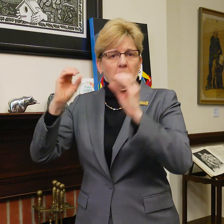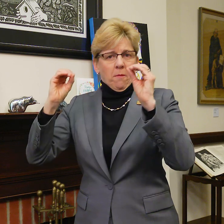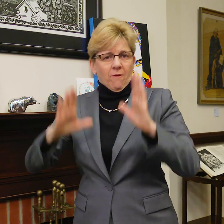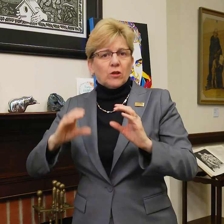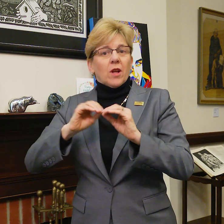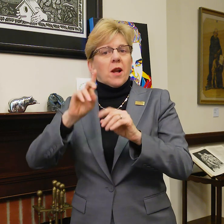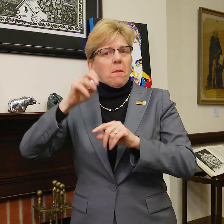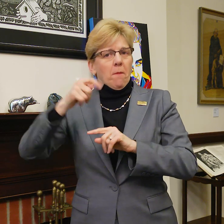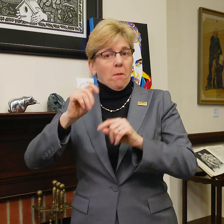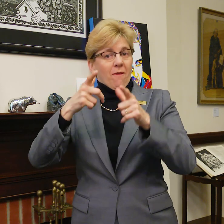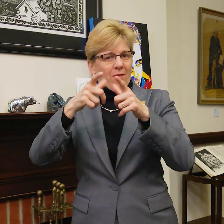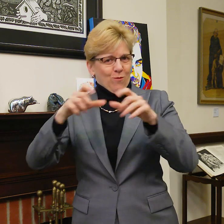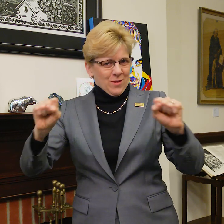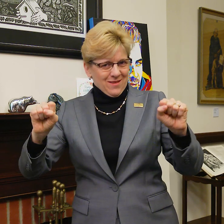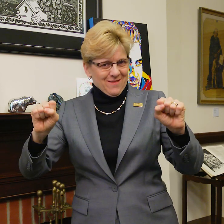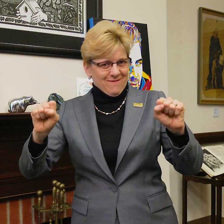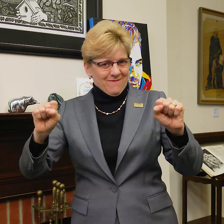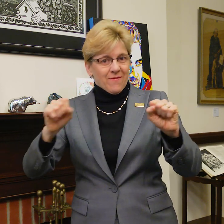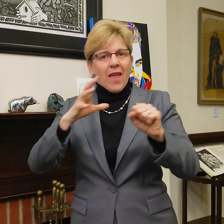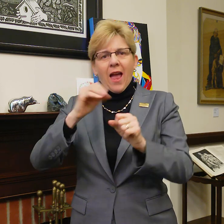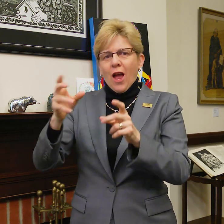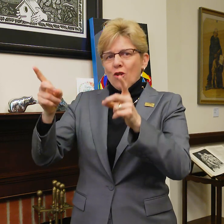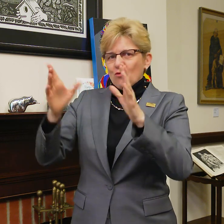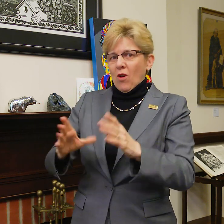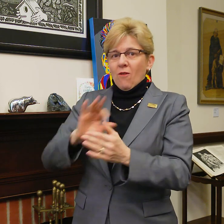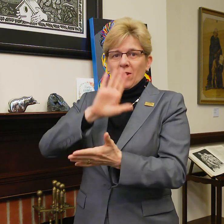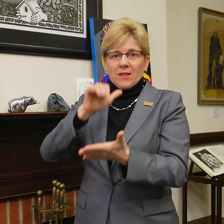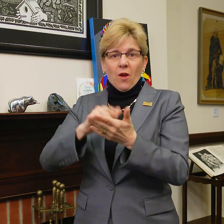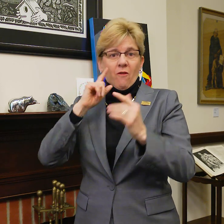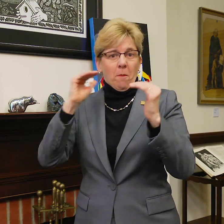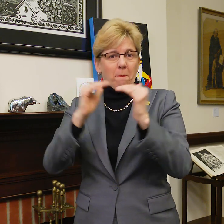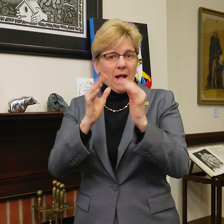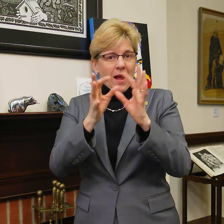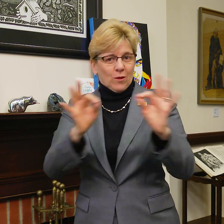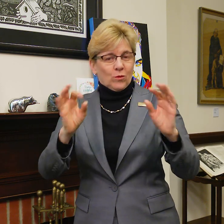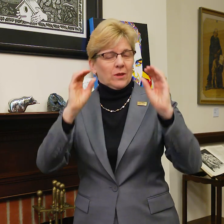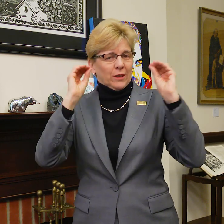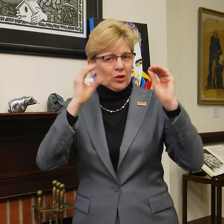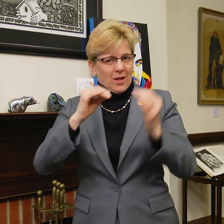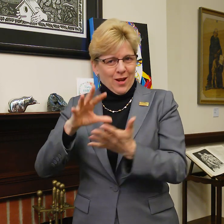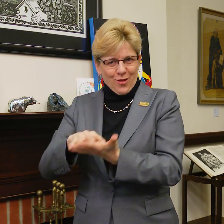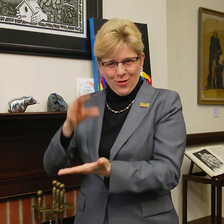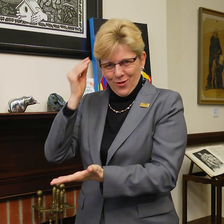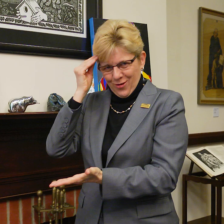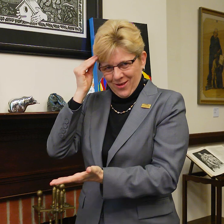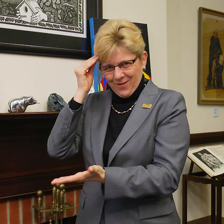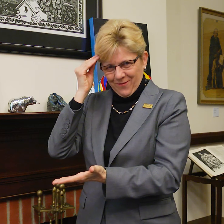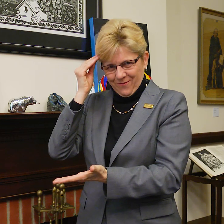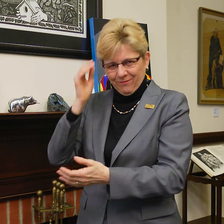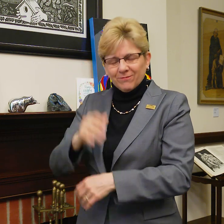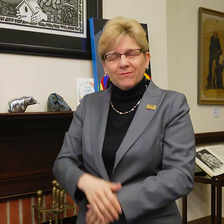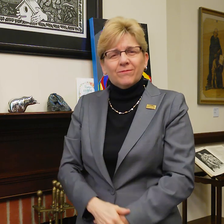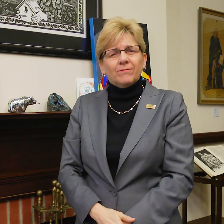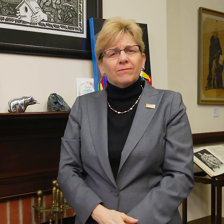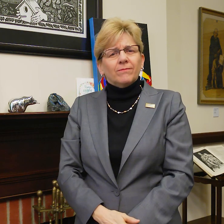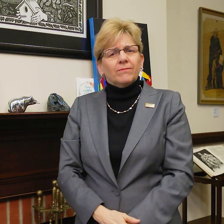associate professor in the Department of Linguistics and director of the Center for Bilingual Teaching and Learning.